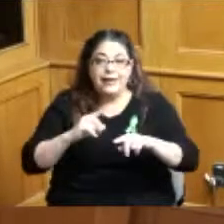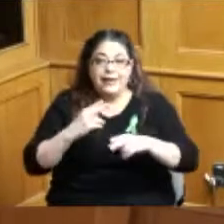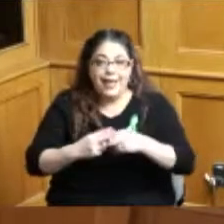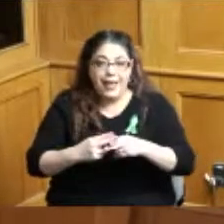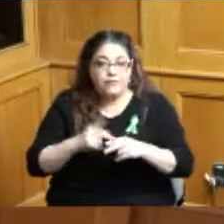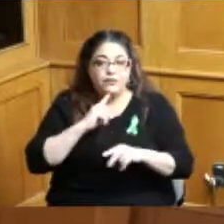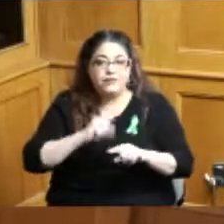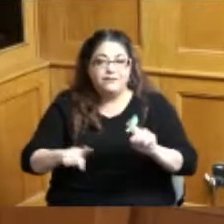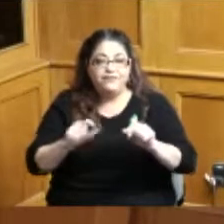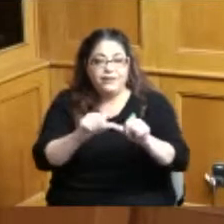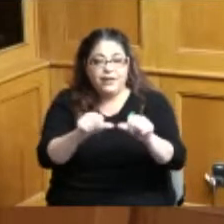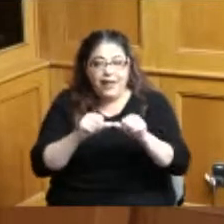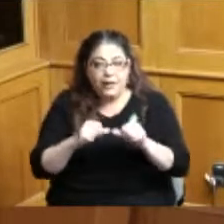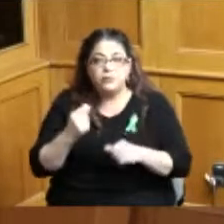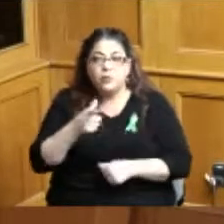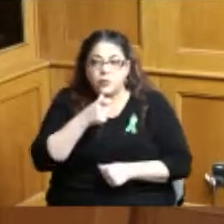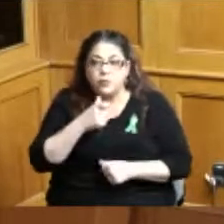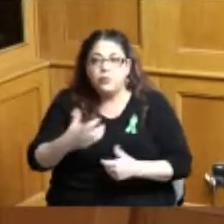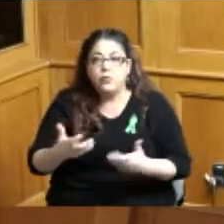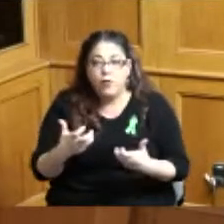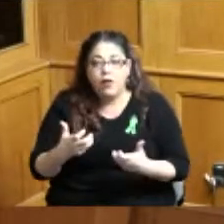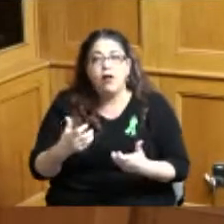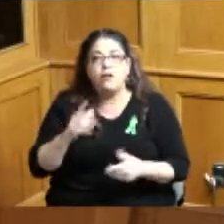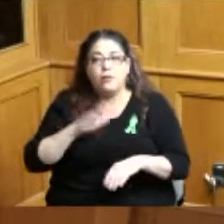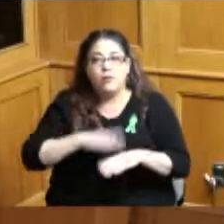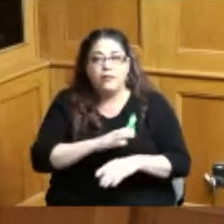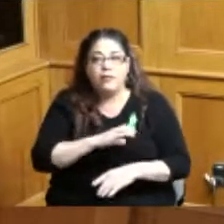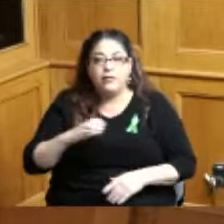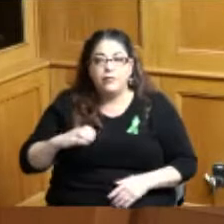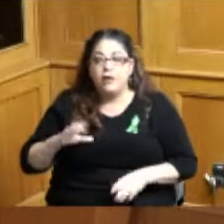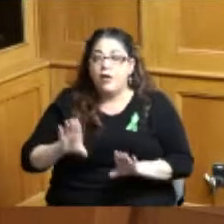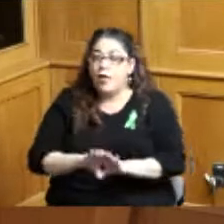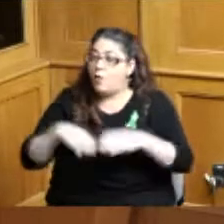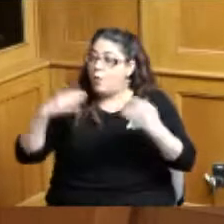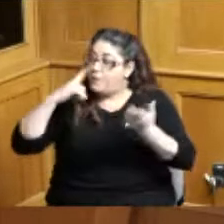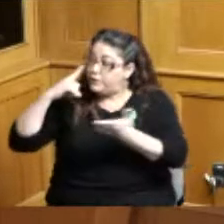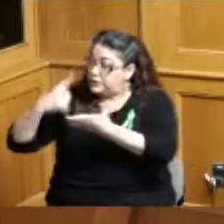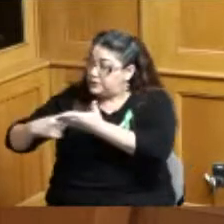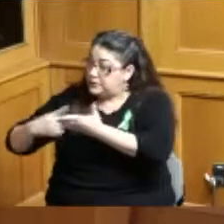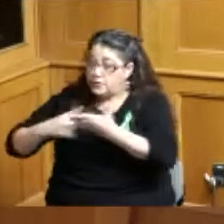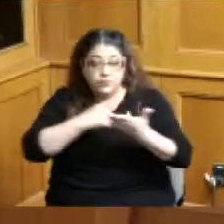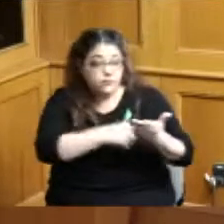as far as who we wanted on that committee I will open it up for discussion Vice President Reece